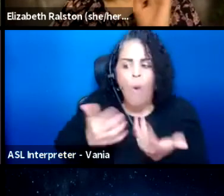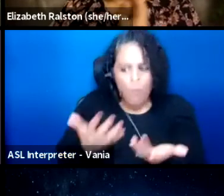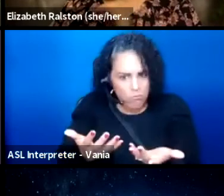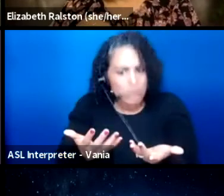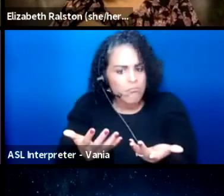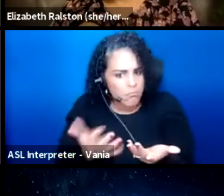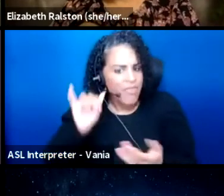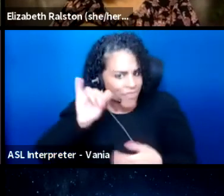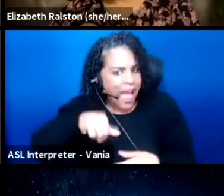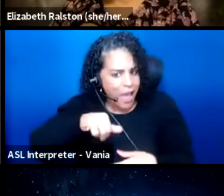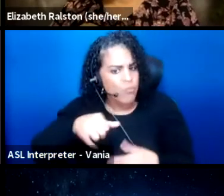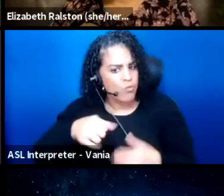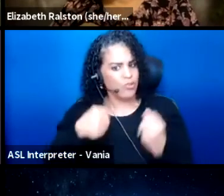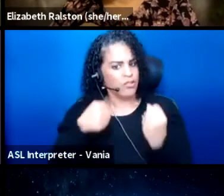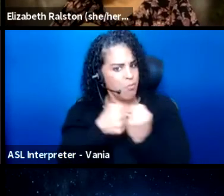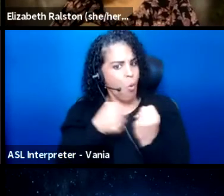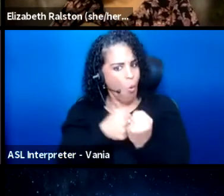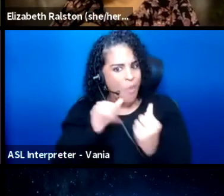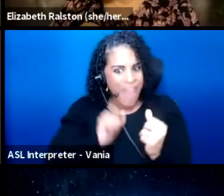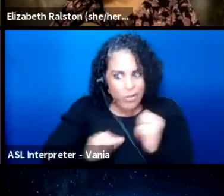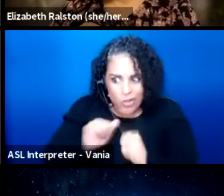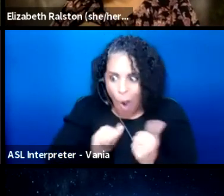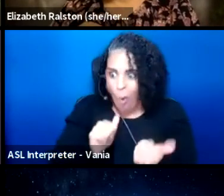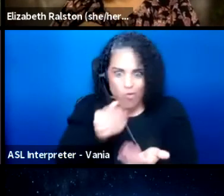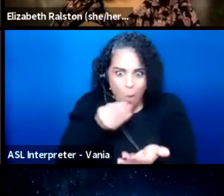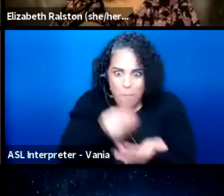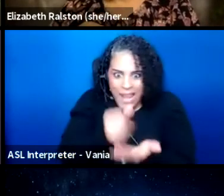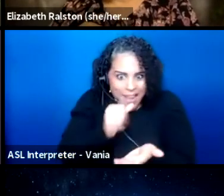like, supports the show, your money doesn't go to waste.